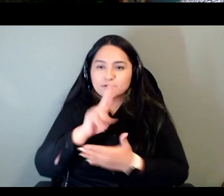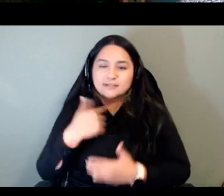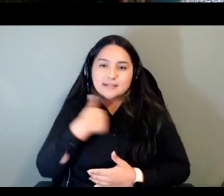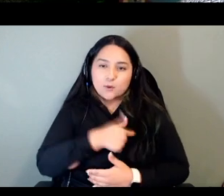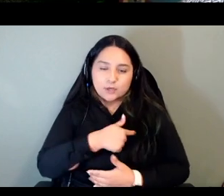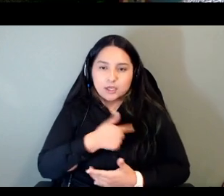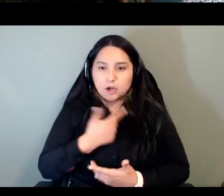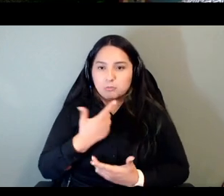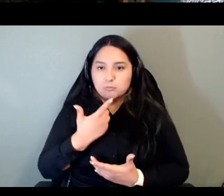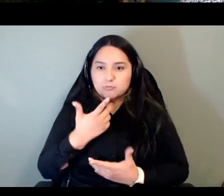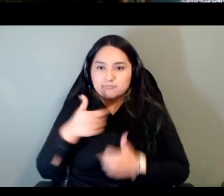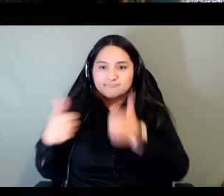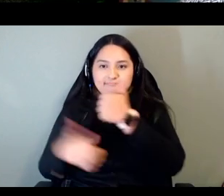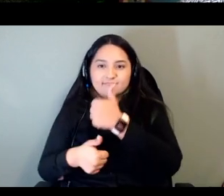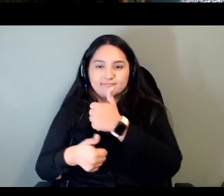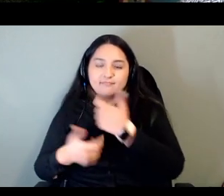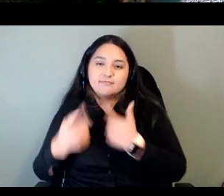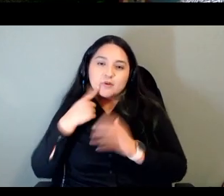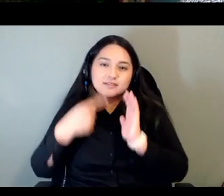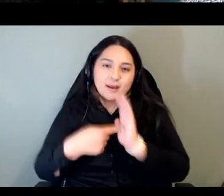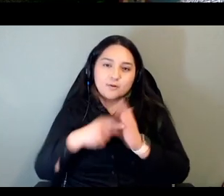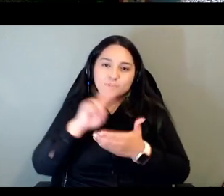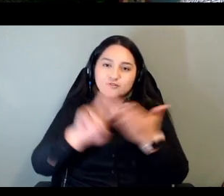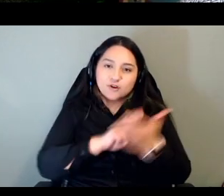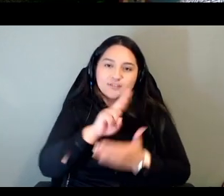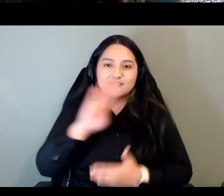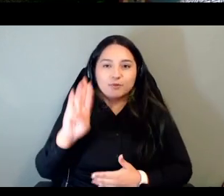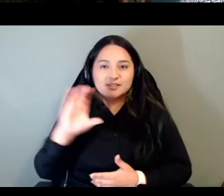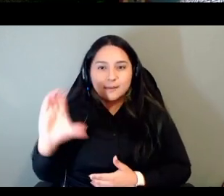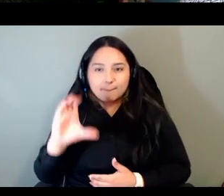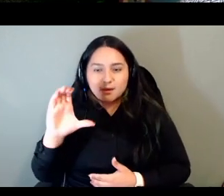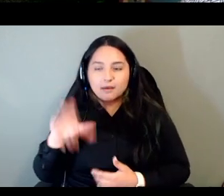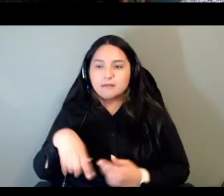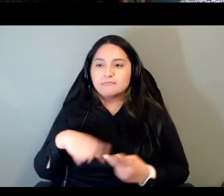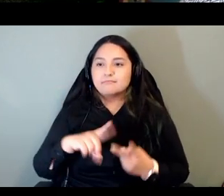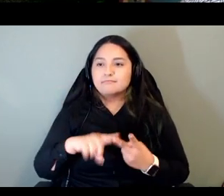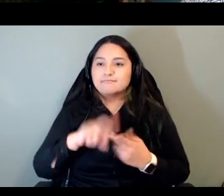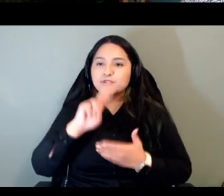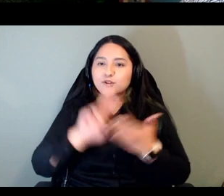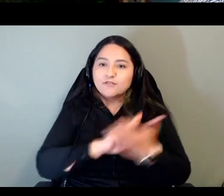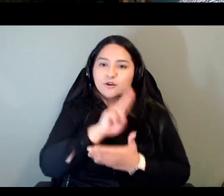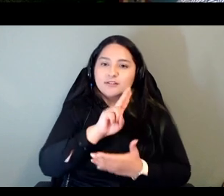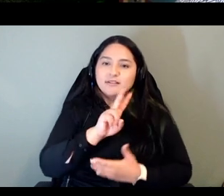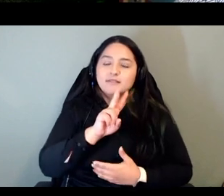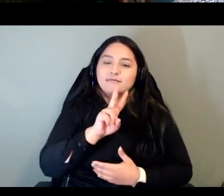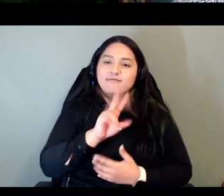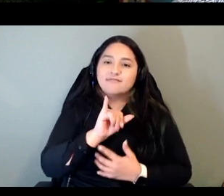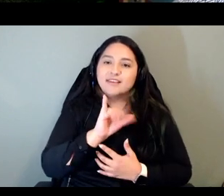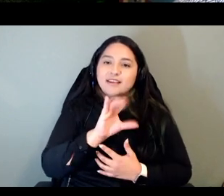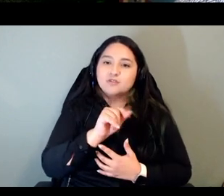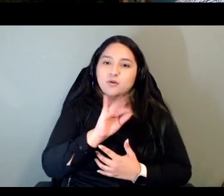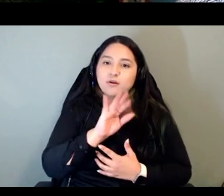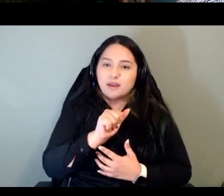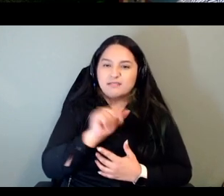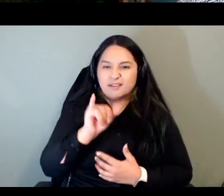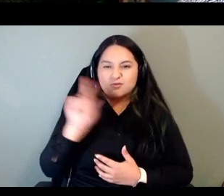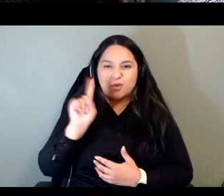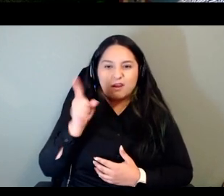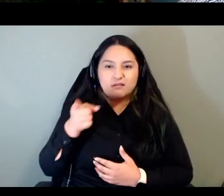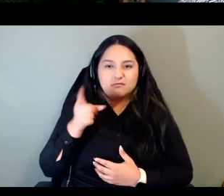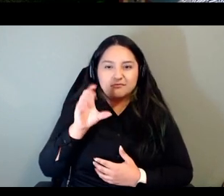with so the university of british columbia university of victoria where kerry visited